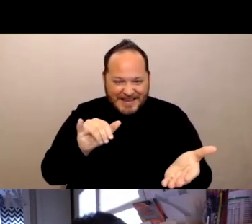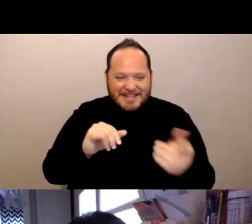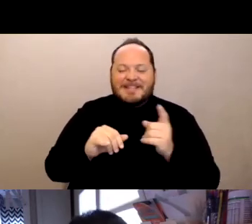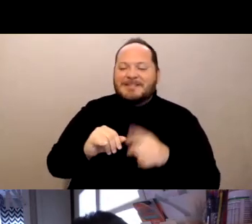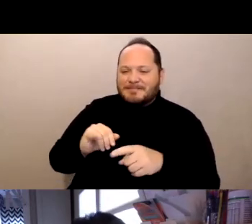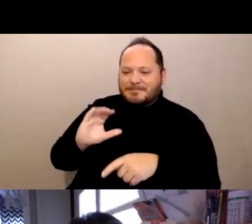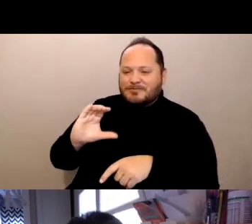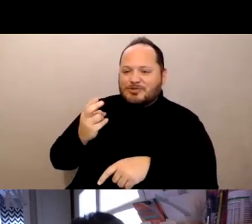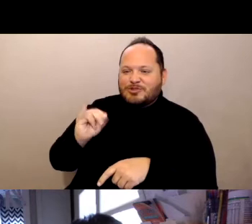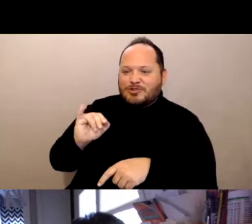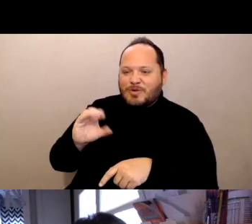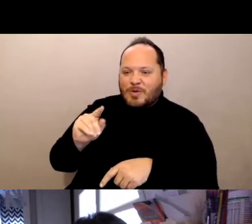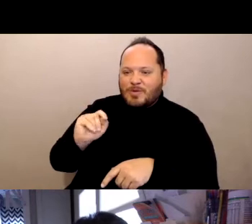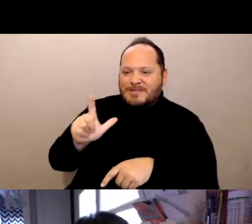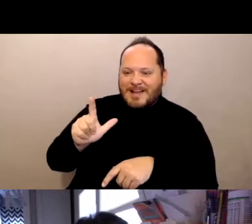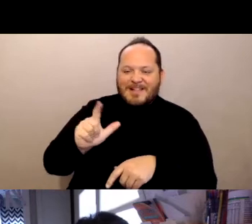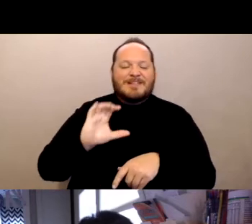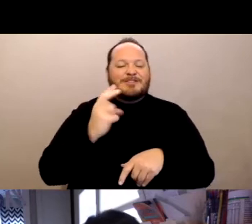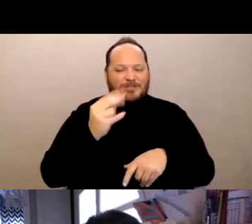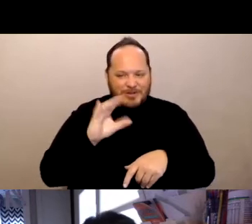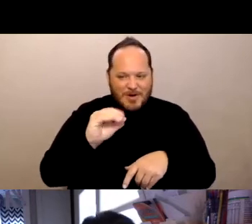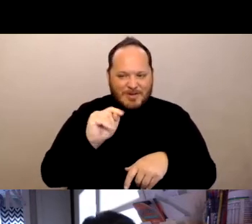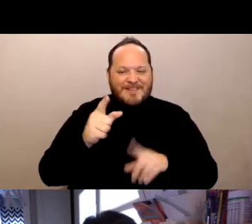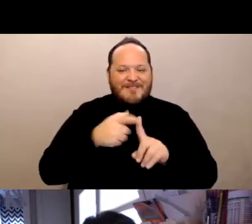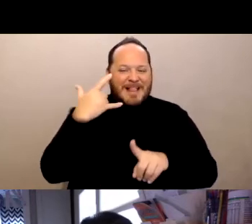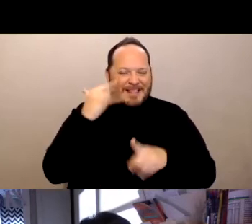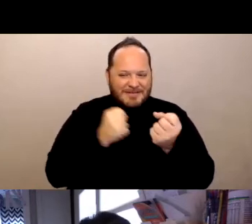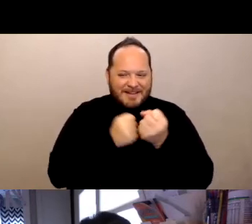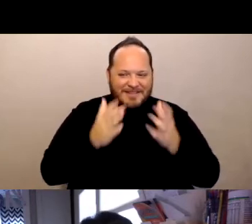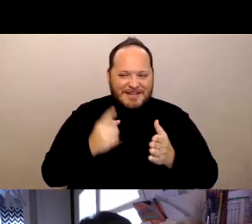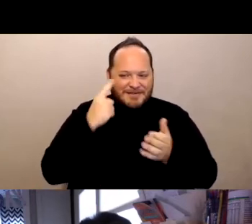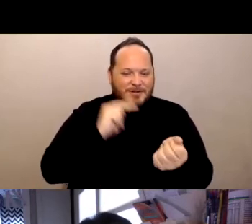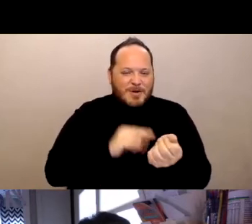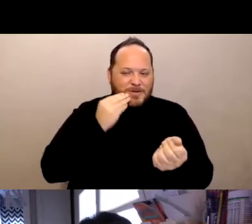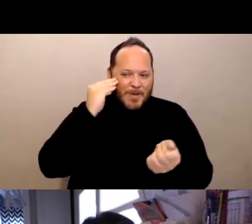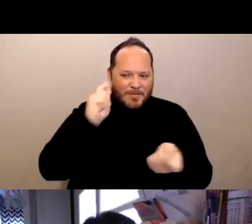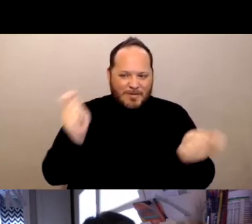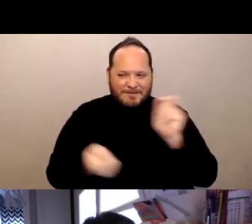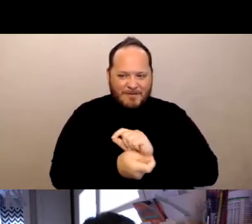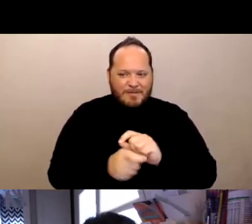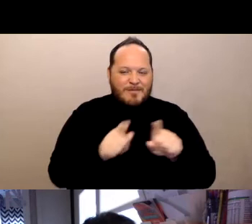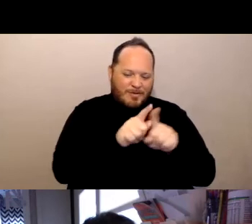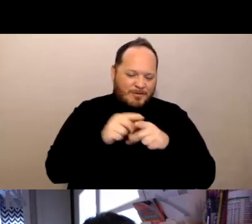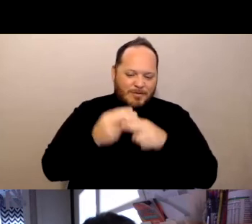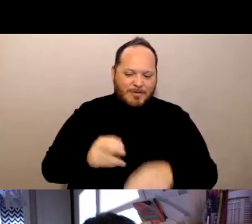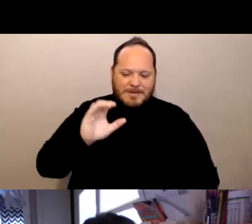[Susan] Chicotel of the California Advocates for Nursing Home Reform. Also known as CANHR, who we would write up as worked